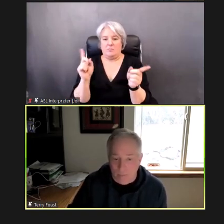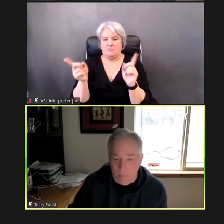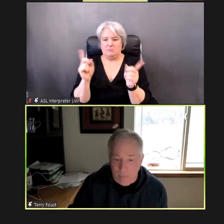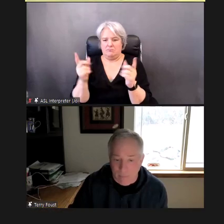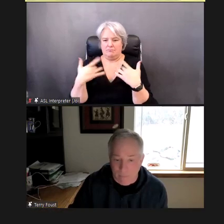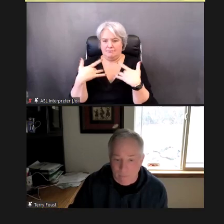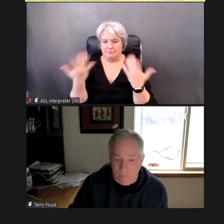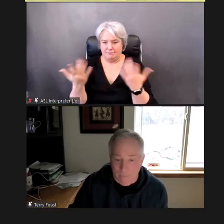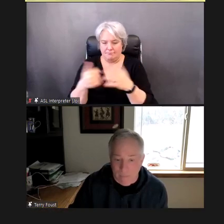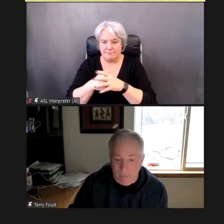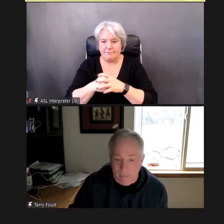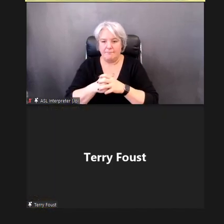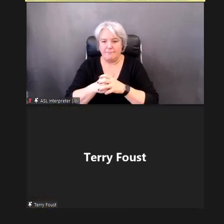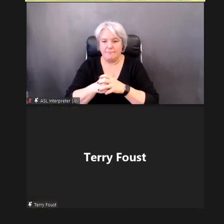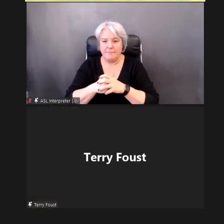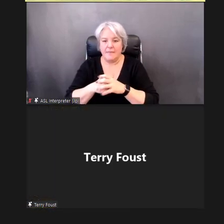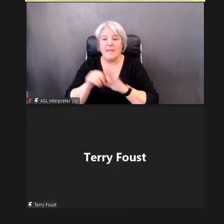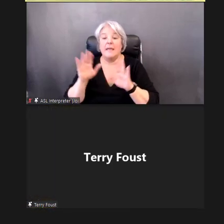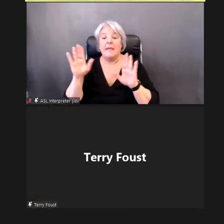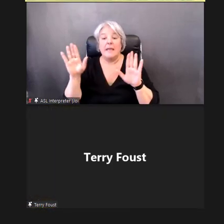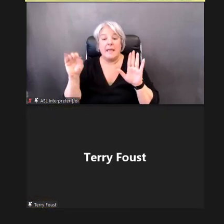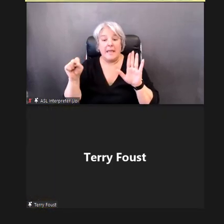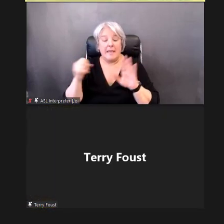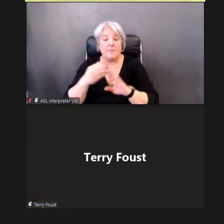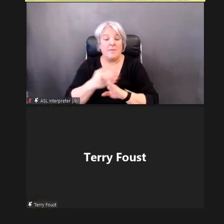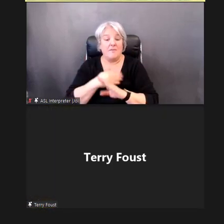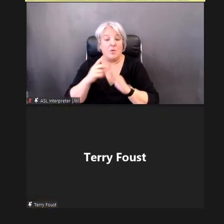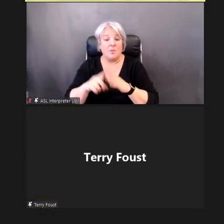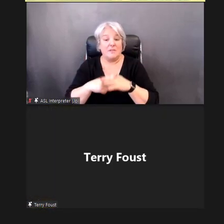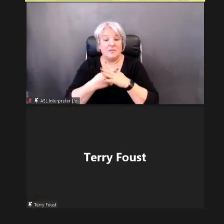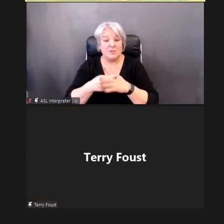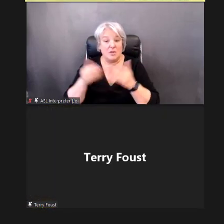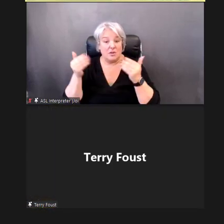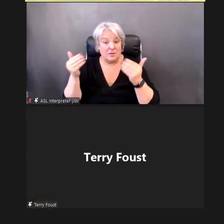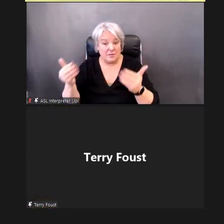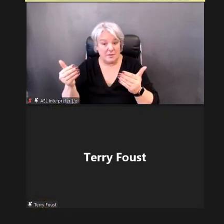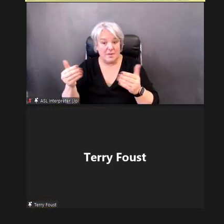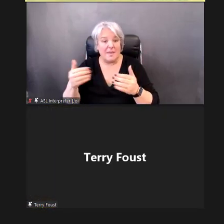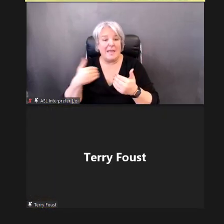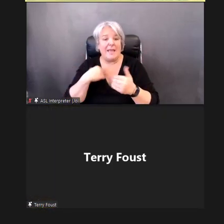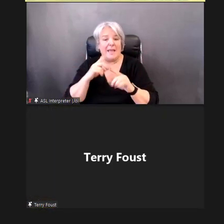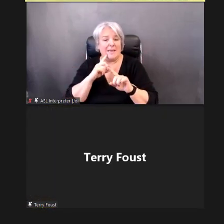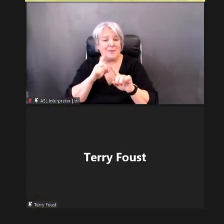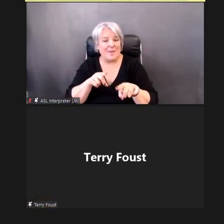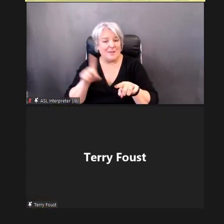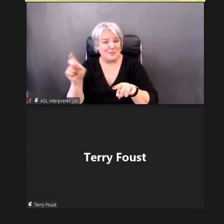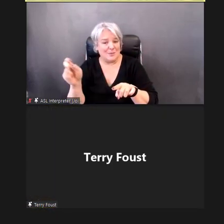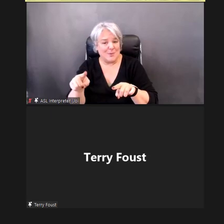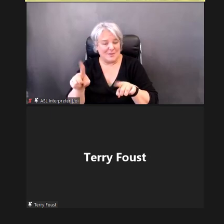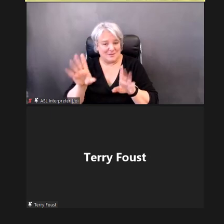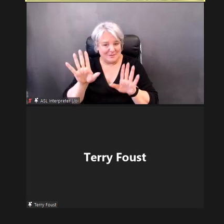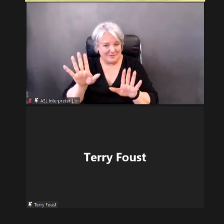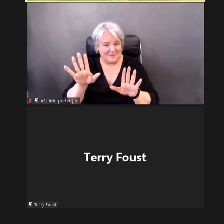Yeah, and before we jump in, Terry, I want to have you answer a question -- and Terry, it's fine if you want to keep your -- your video off now.